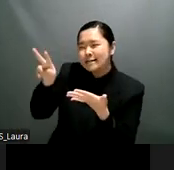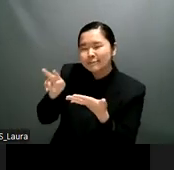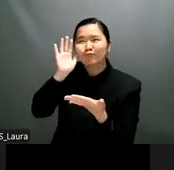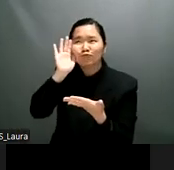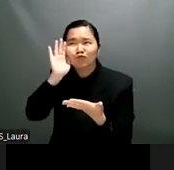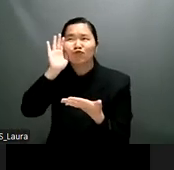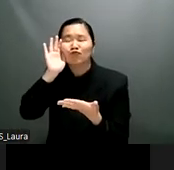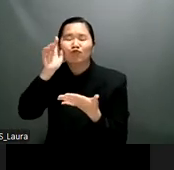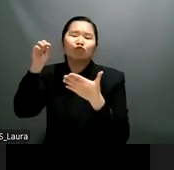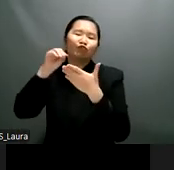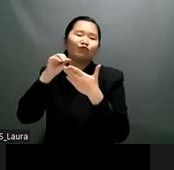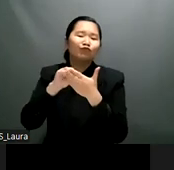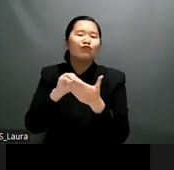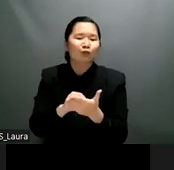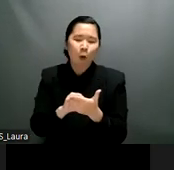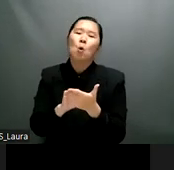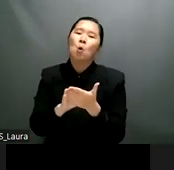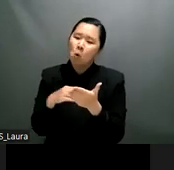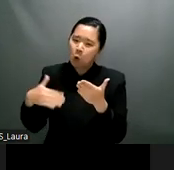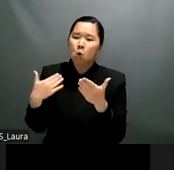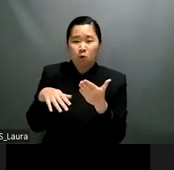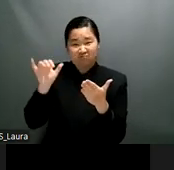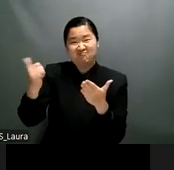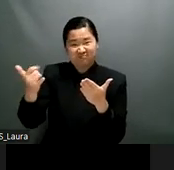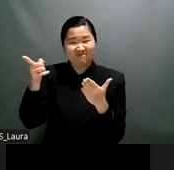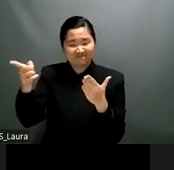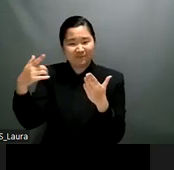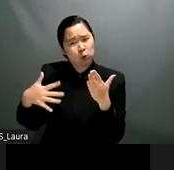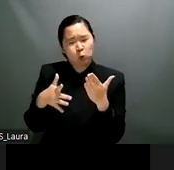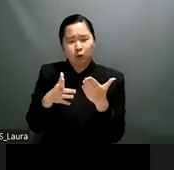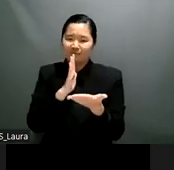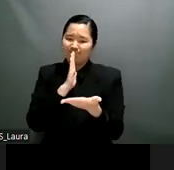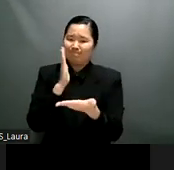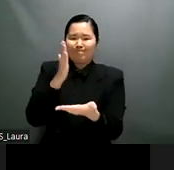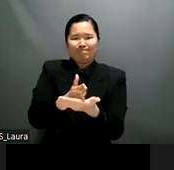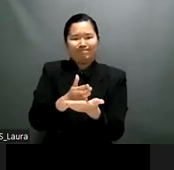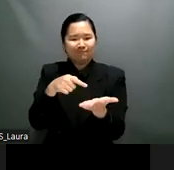and the work is unfinished we need to create a new disability movement entirely due